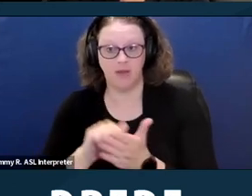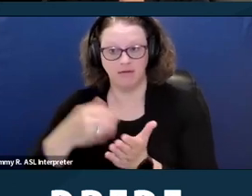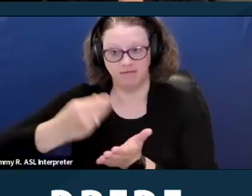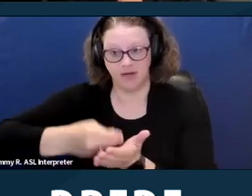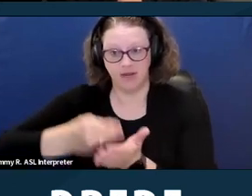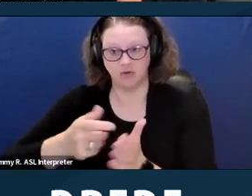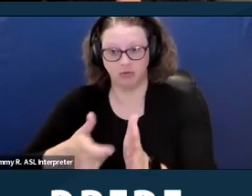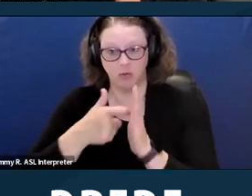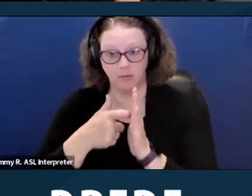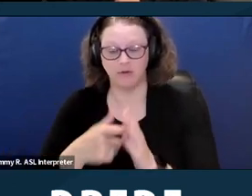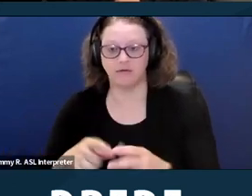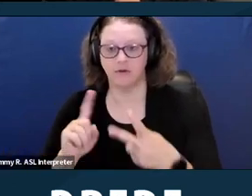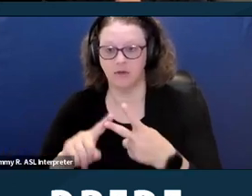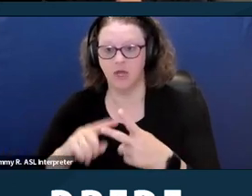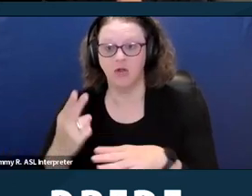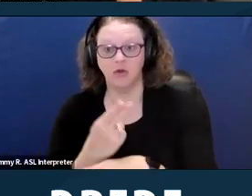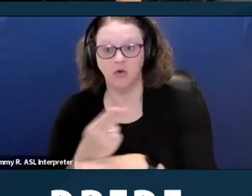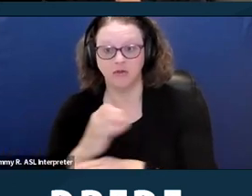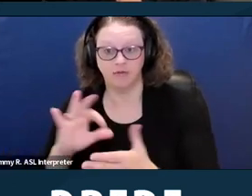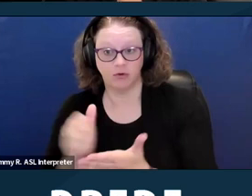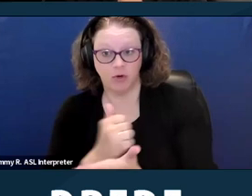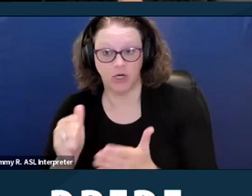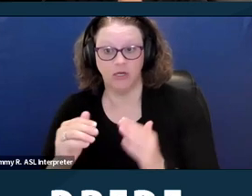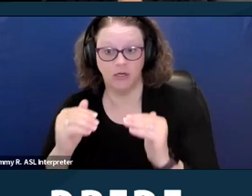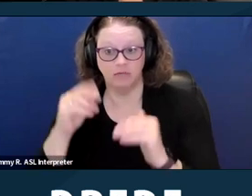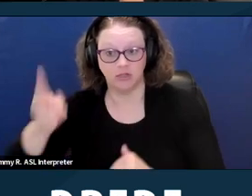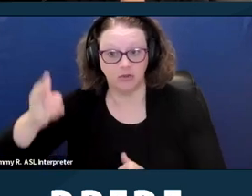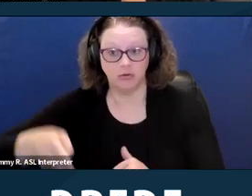The use of credit history, the use of criminal history,